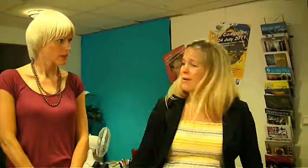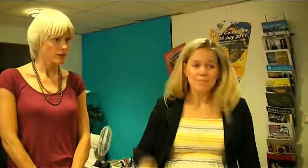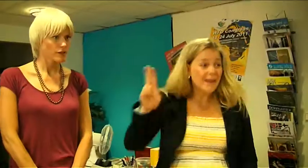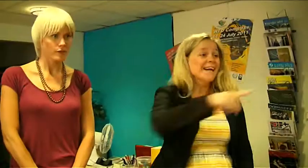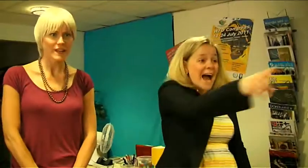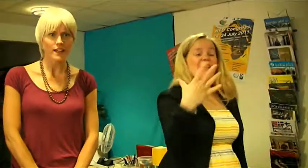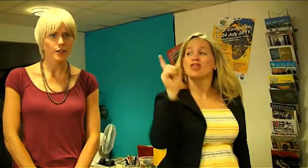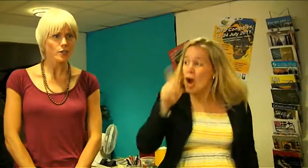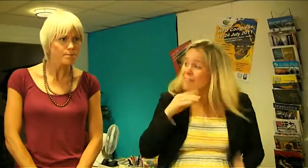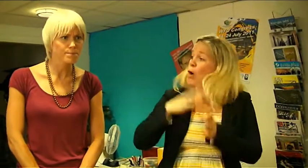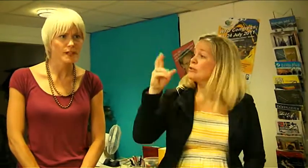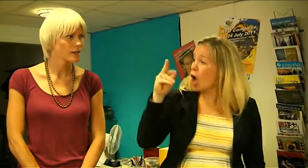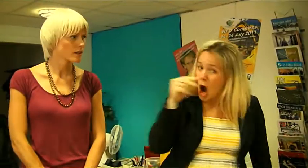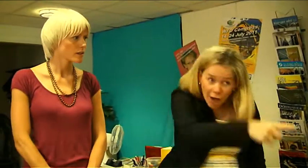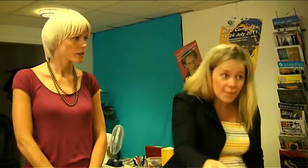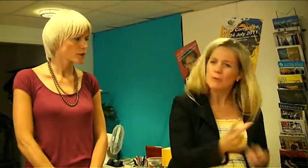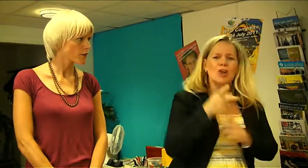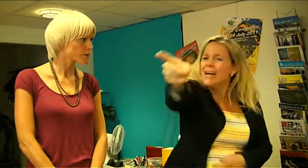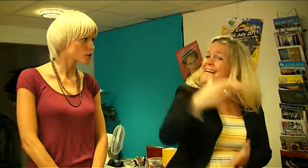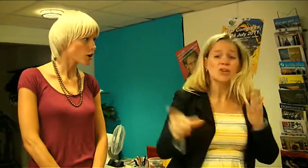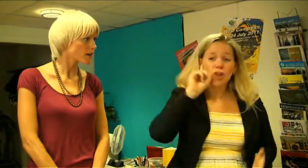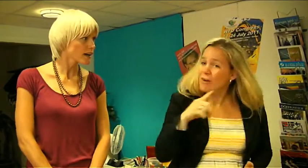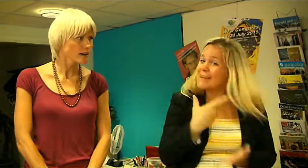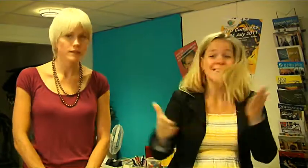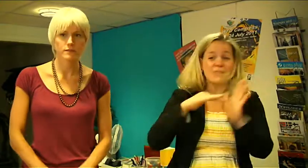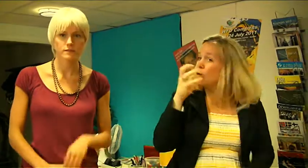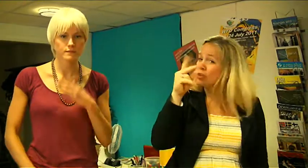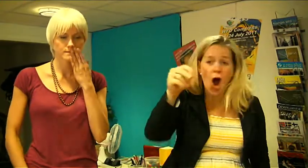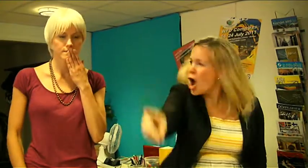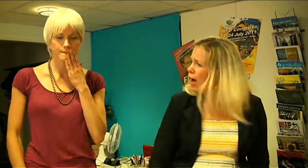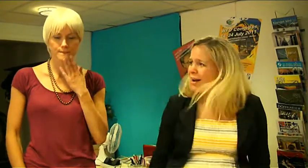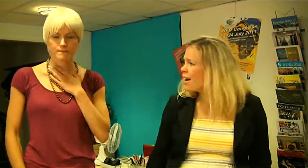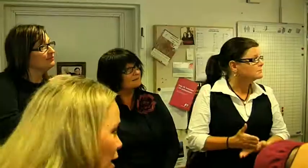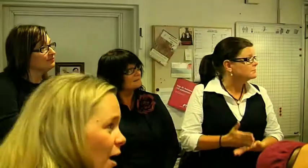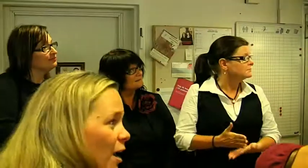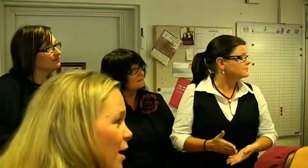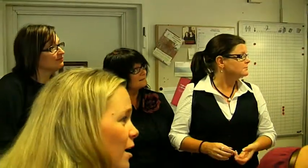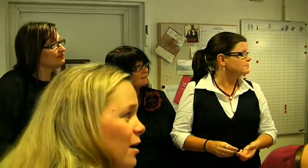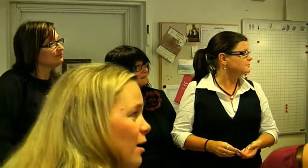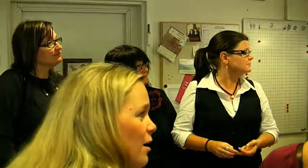It's these who are "deaf from Skara" and it means that those aren't deaf- and neither from Skara! - It is right.